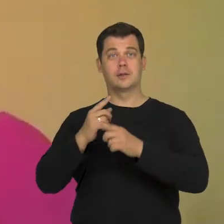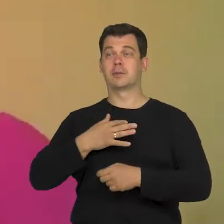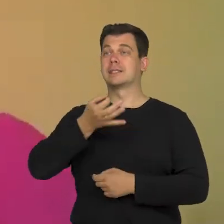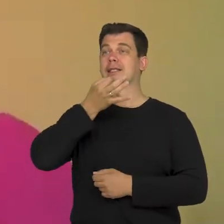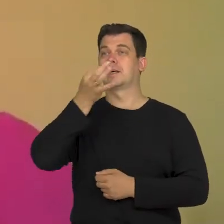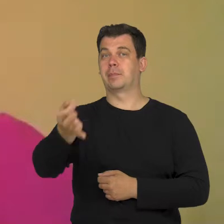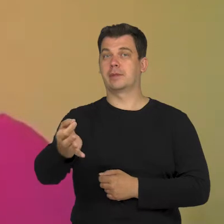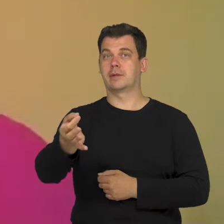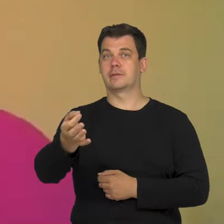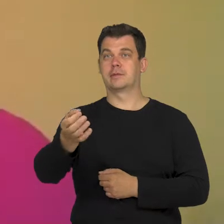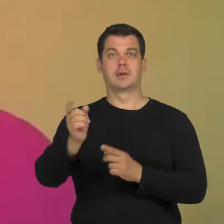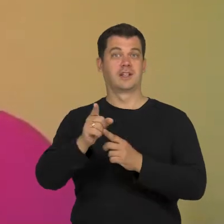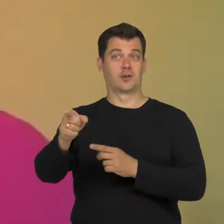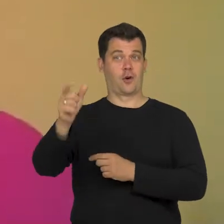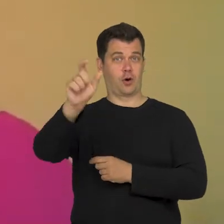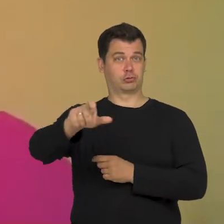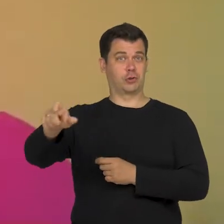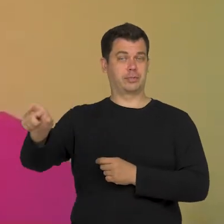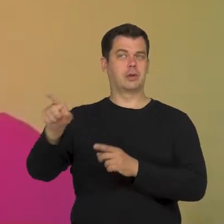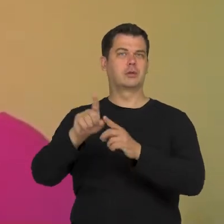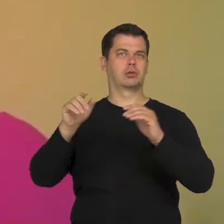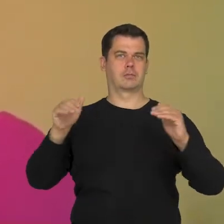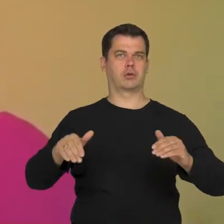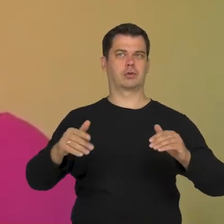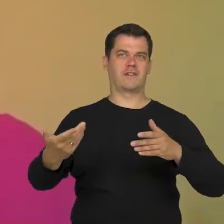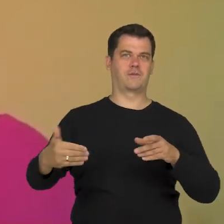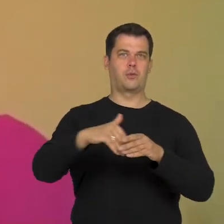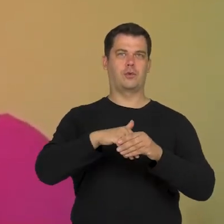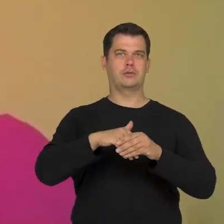because the audience had a chance to participate in the performance.